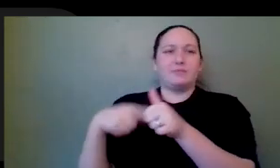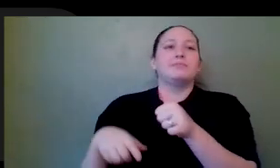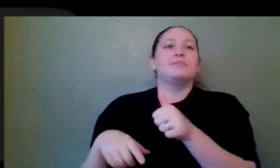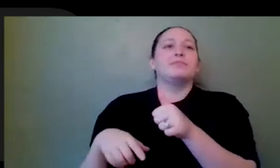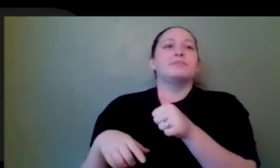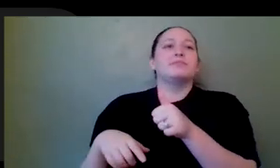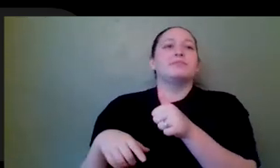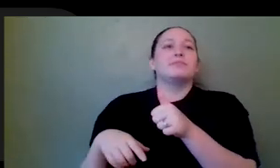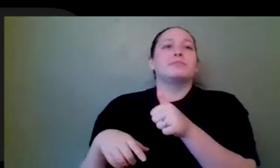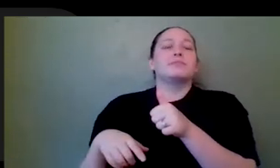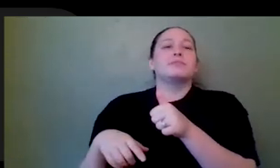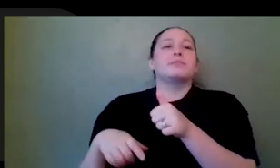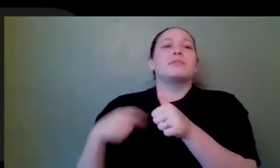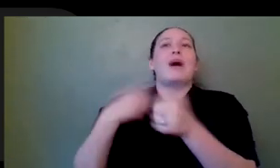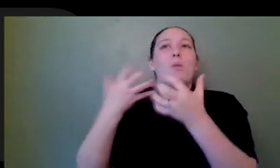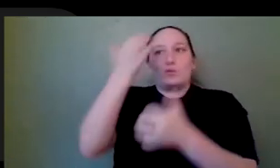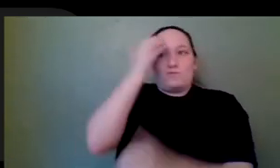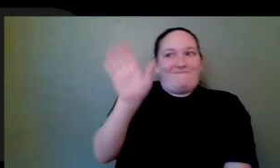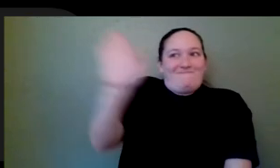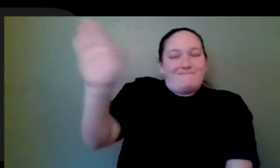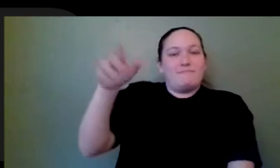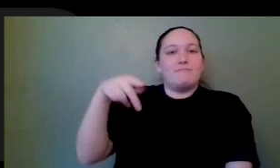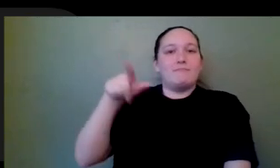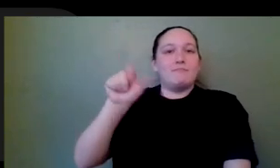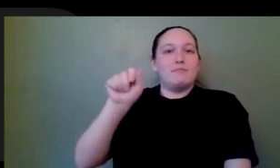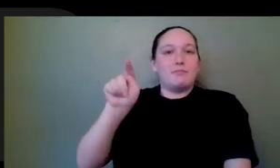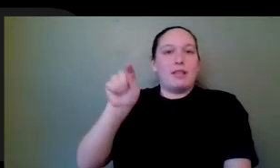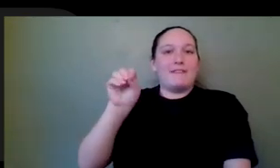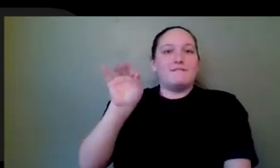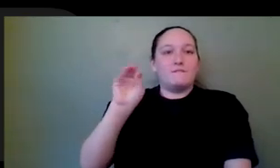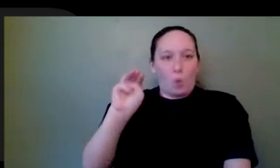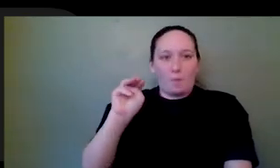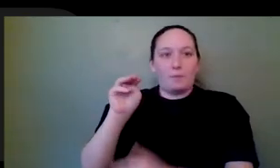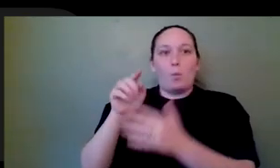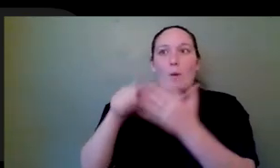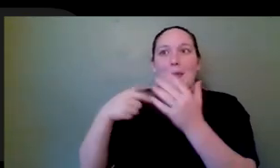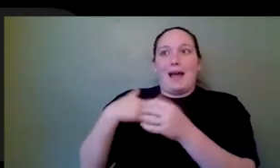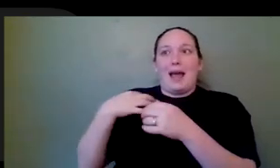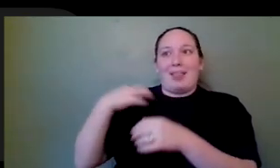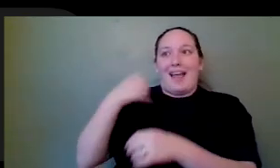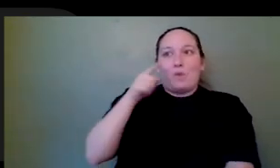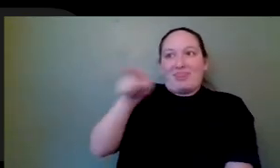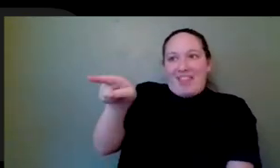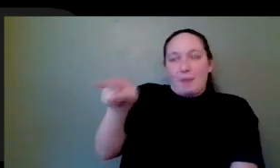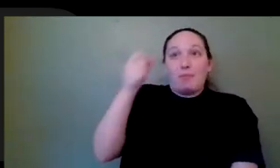I'm applying for because the company that I would be applying for is looking for somebody who can do the type of work that they want. It's like if I